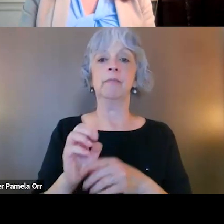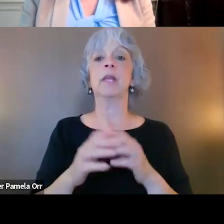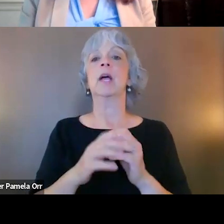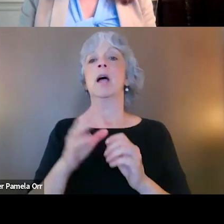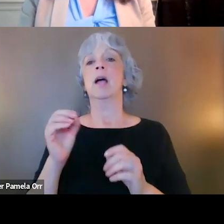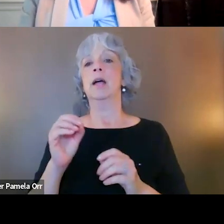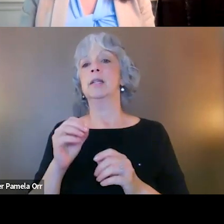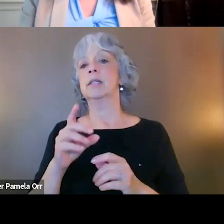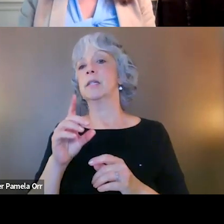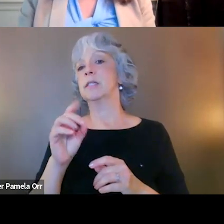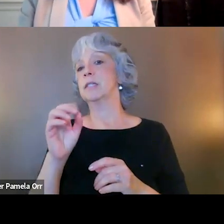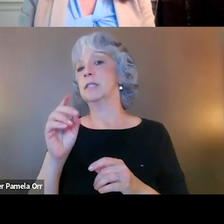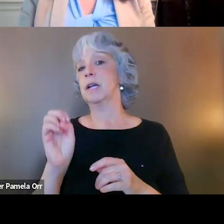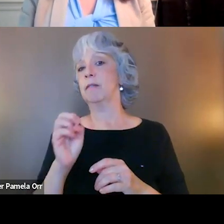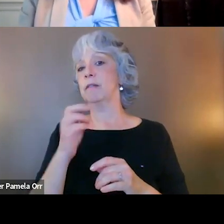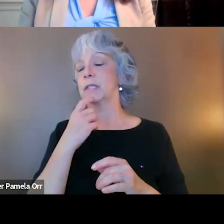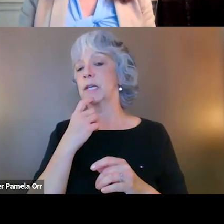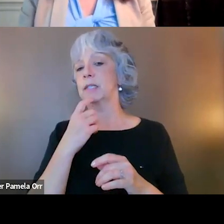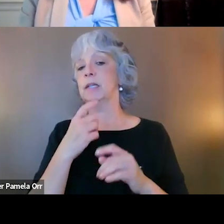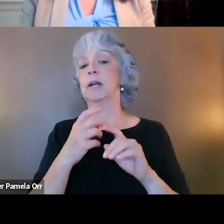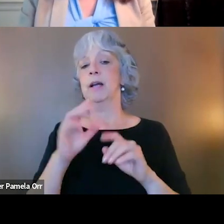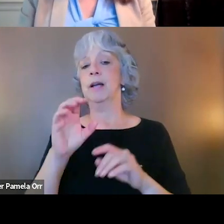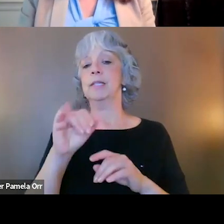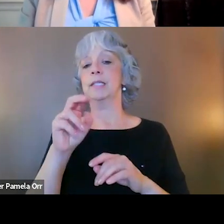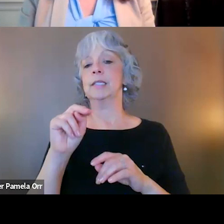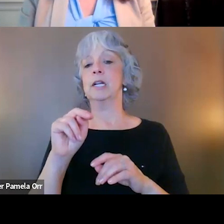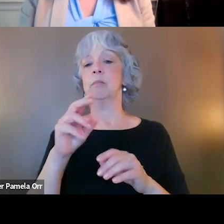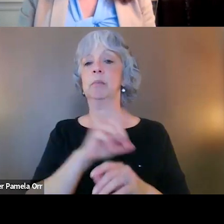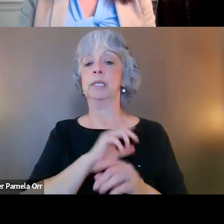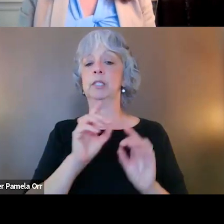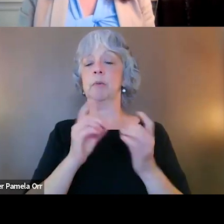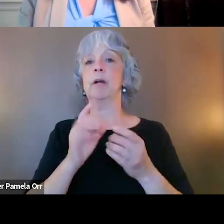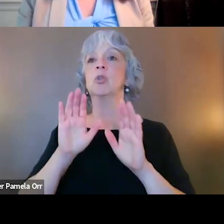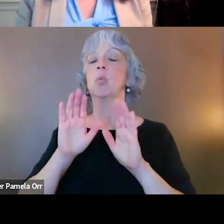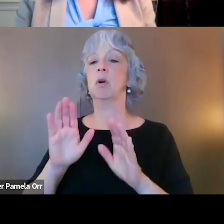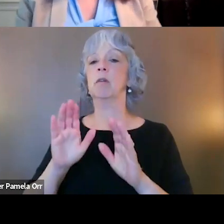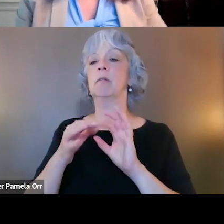called the Military Liaison Group where Cincinnati Police Department has a wonderful relationship with a Veteran Justice Outreach Specialist.